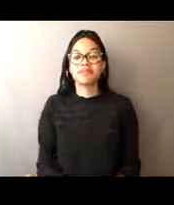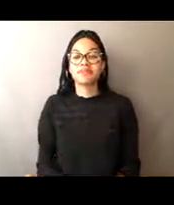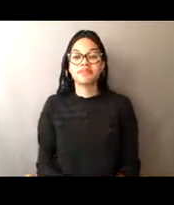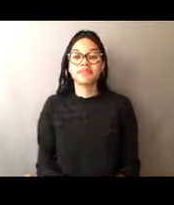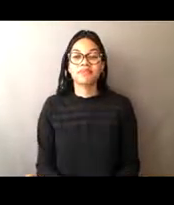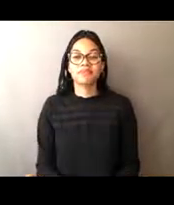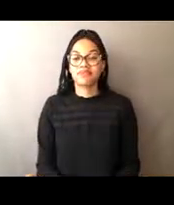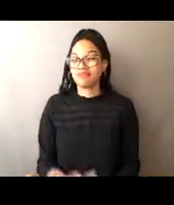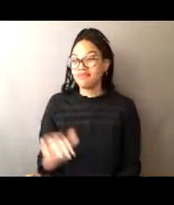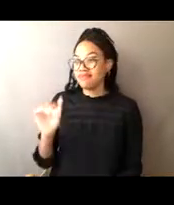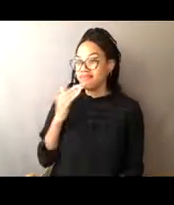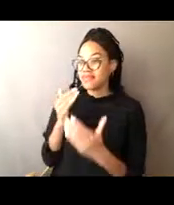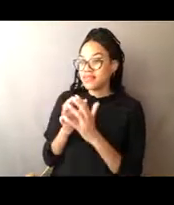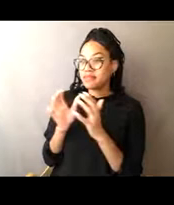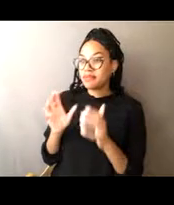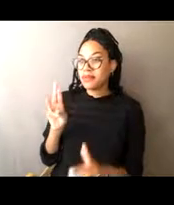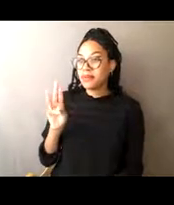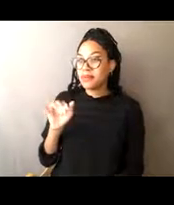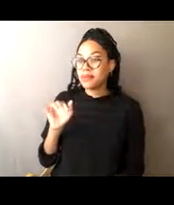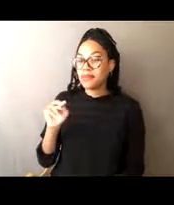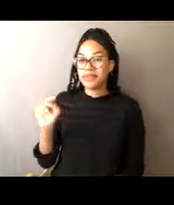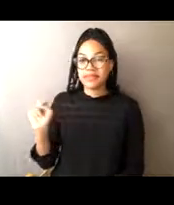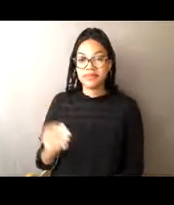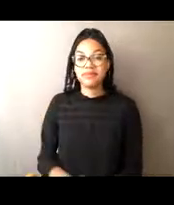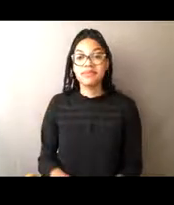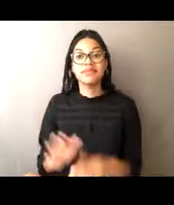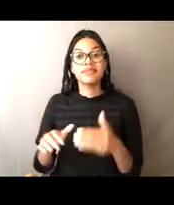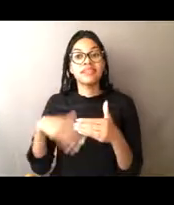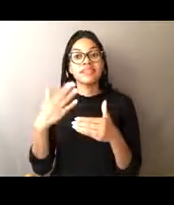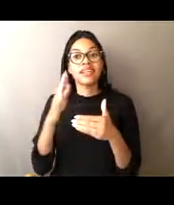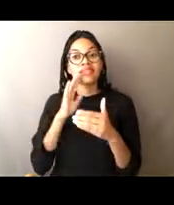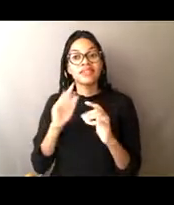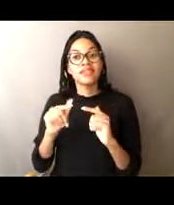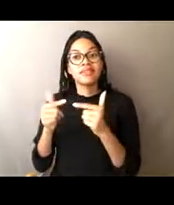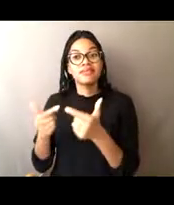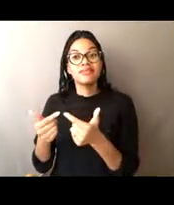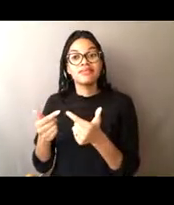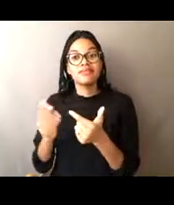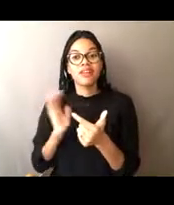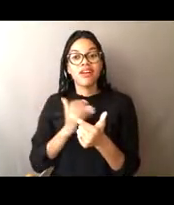Awesome, thank you, Wynn. Next, we will introduce our enforcement officer